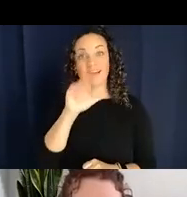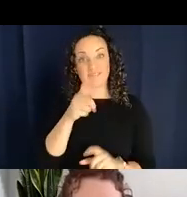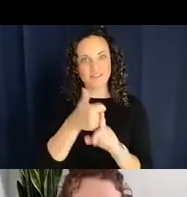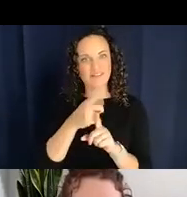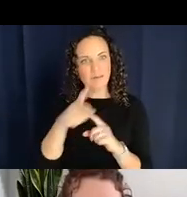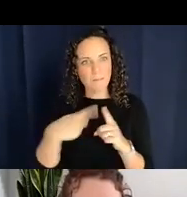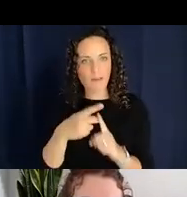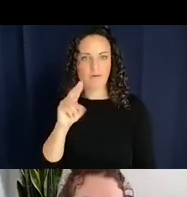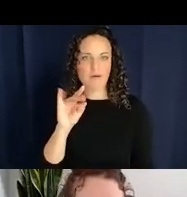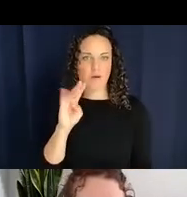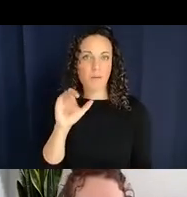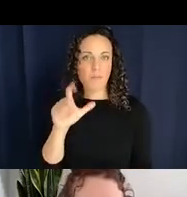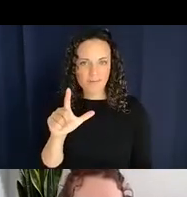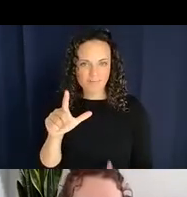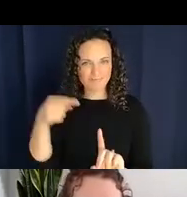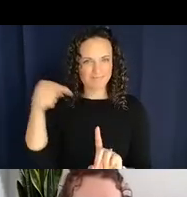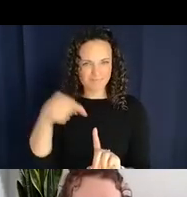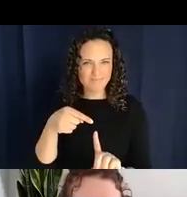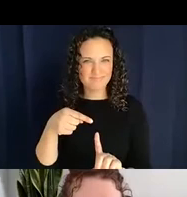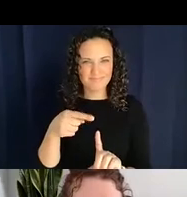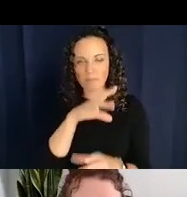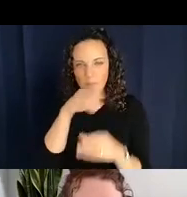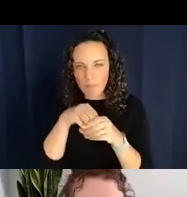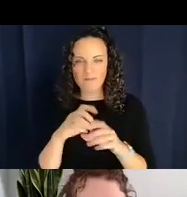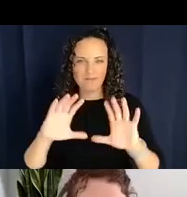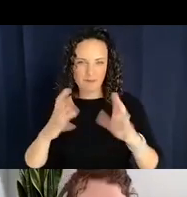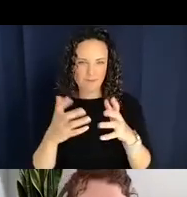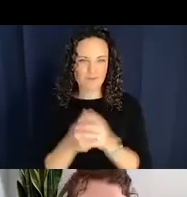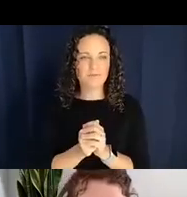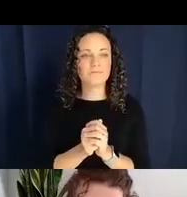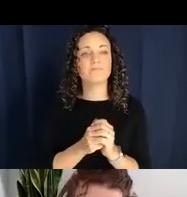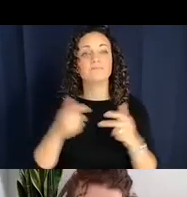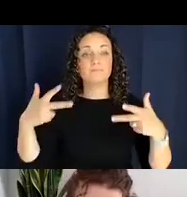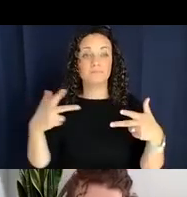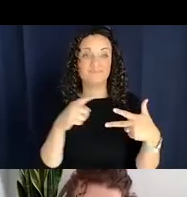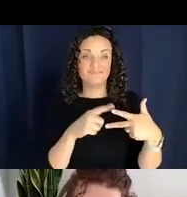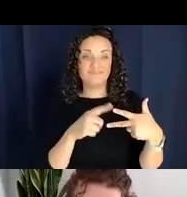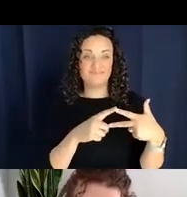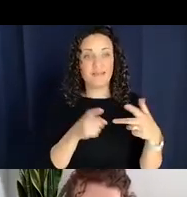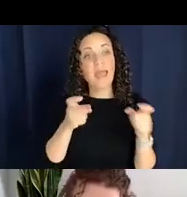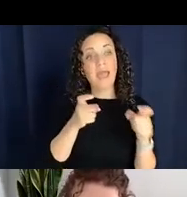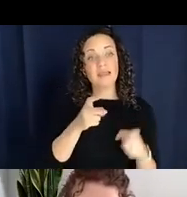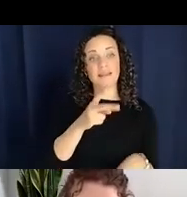of a category. And then handling verbs versus handling classifiers - there's pretty much